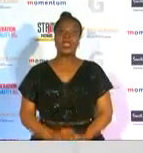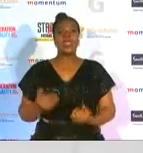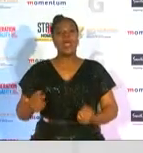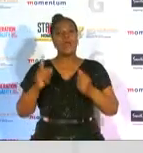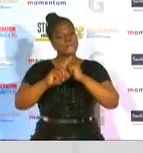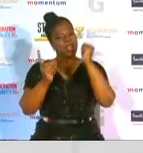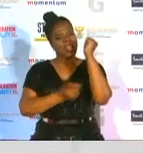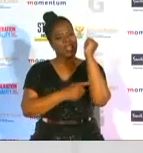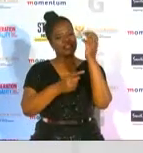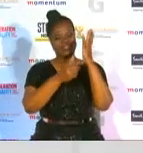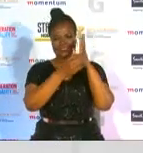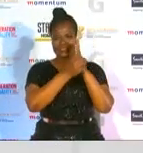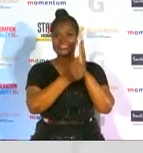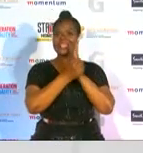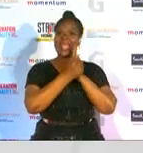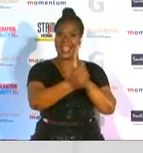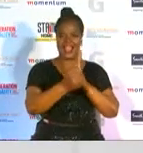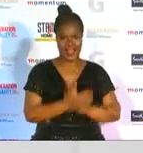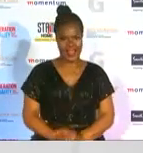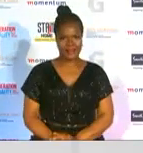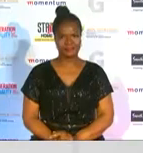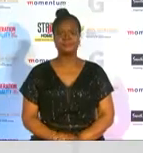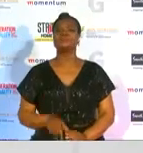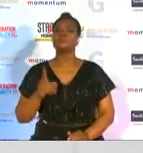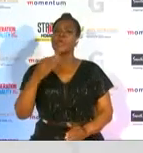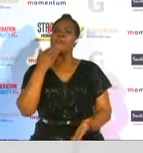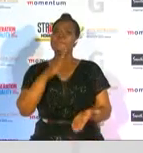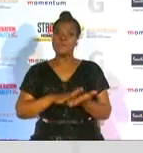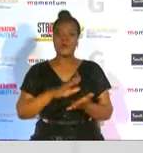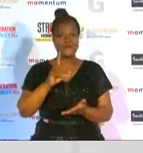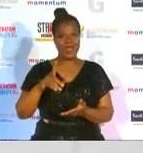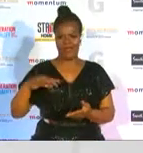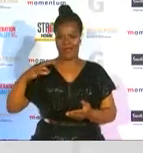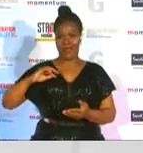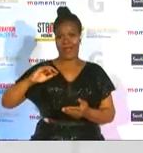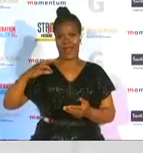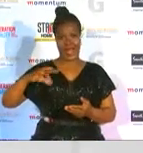it has been proven that girls who play team sport are more likely to graduate